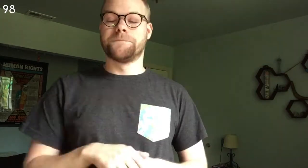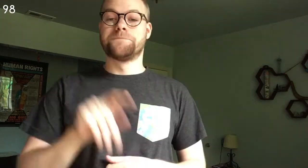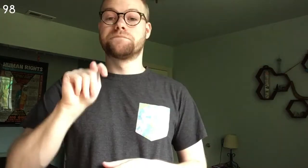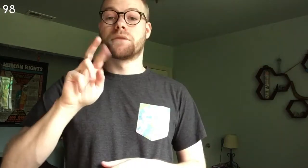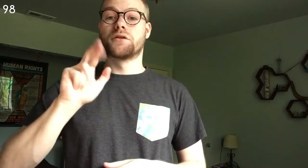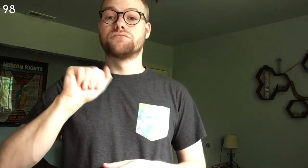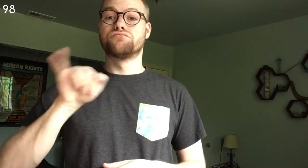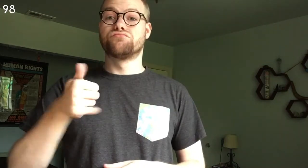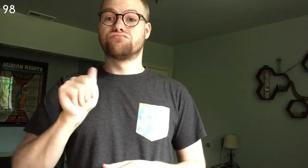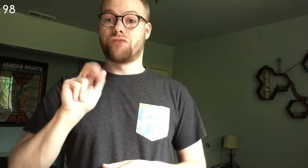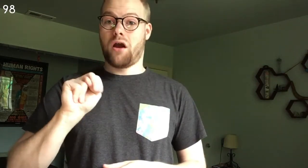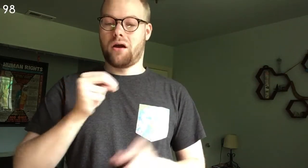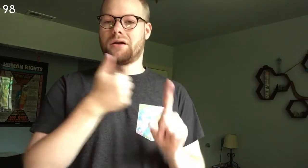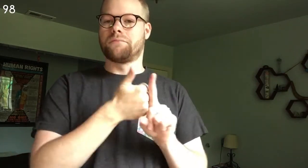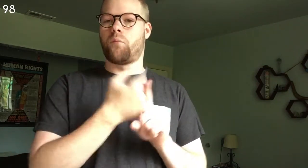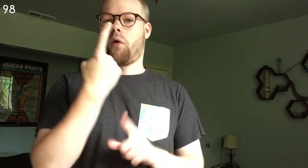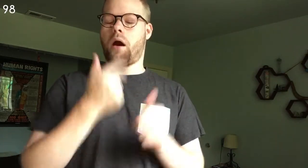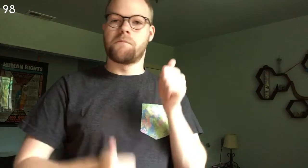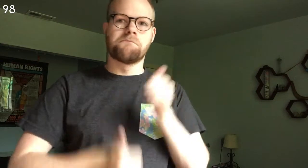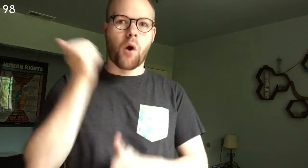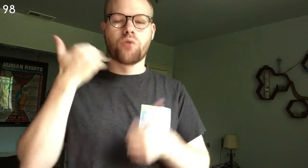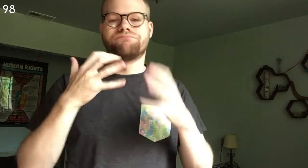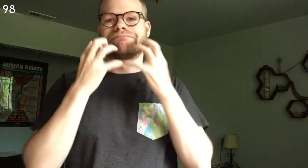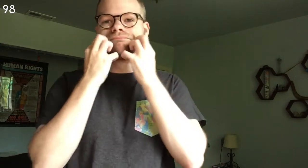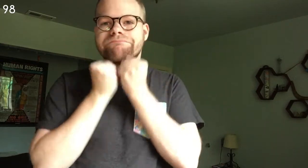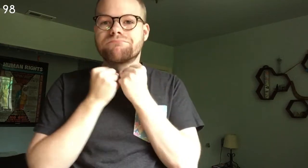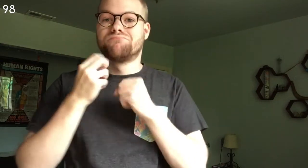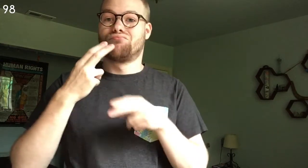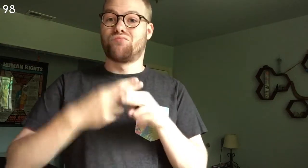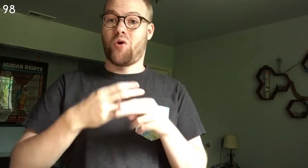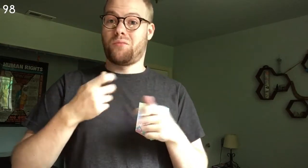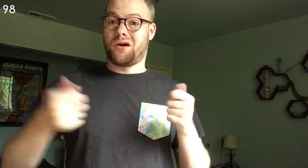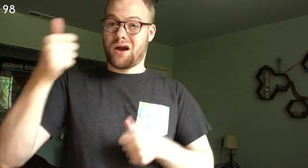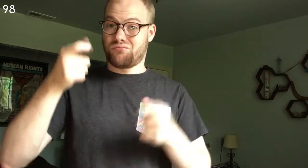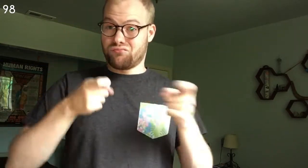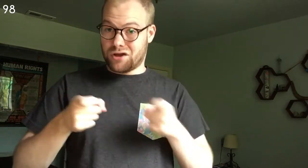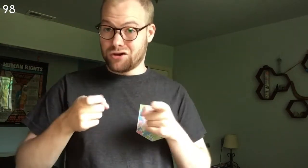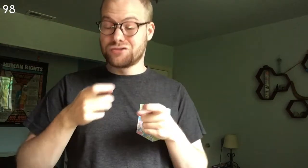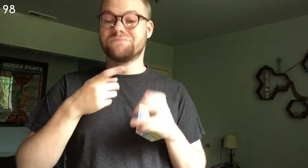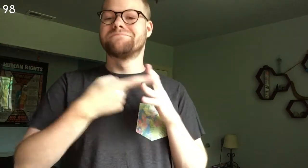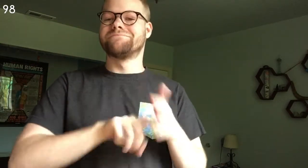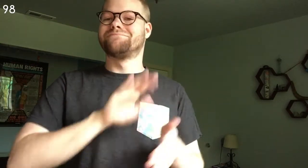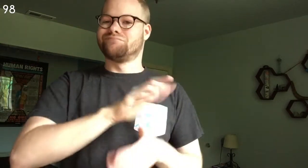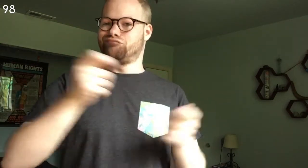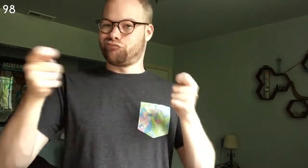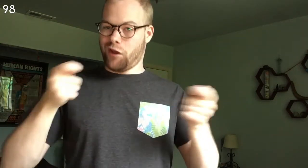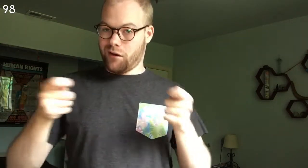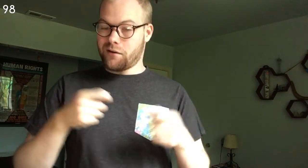98 Trajan, one of the most beloved of Roman emperors, begins his reign.